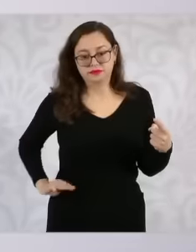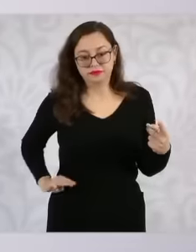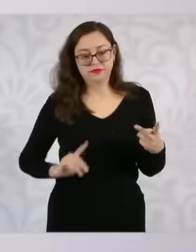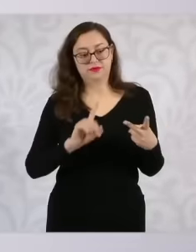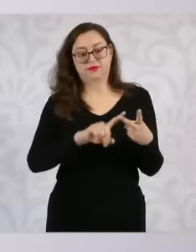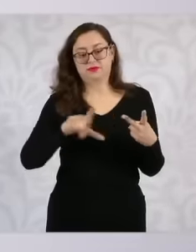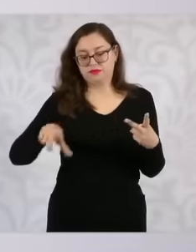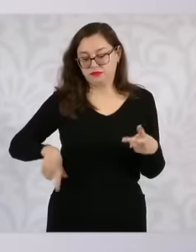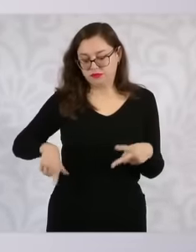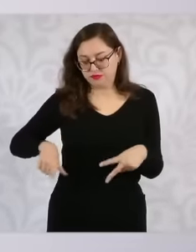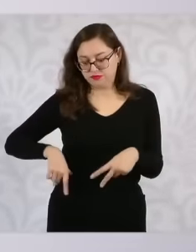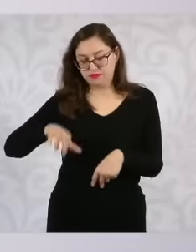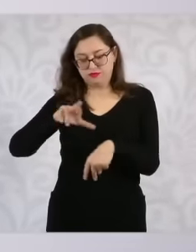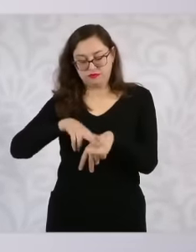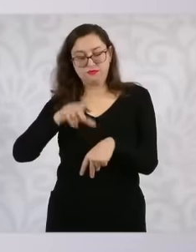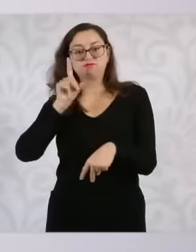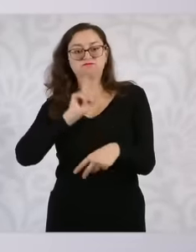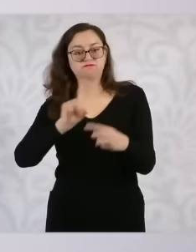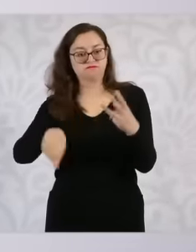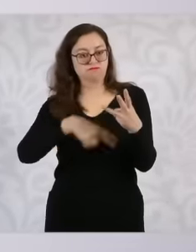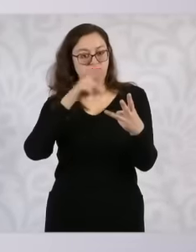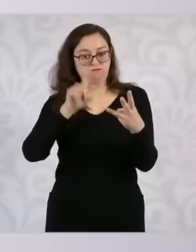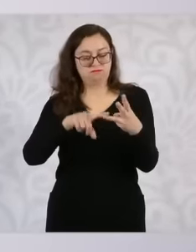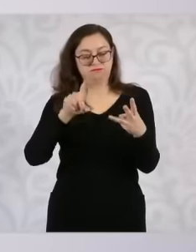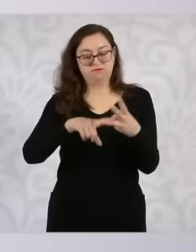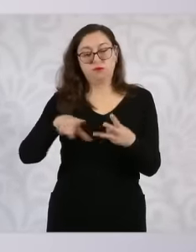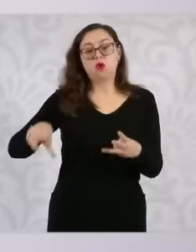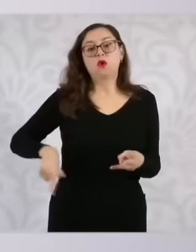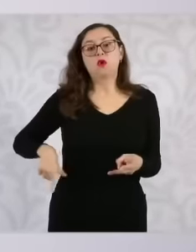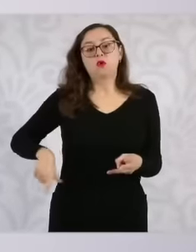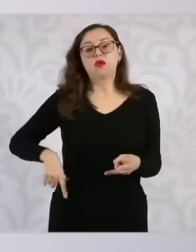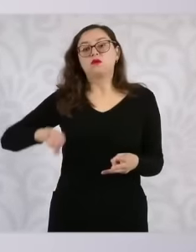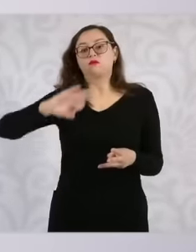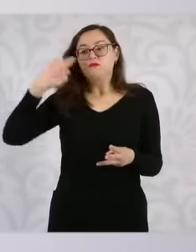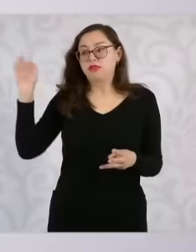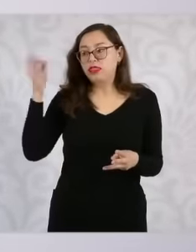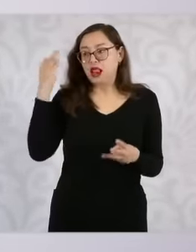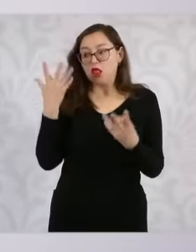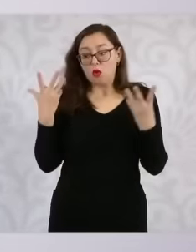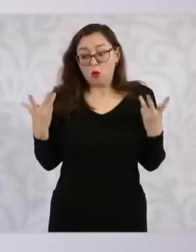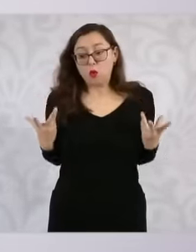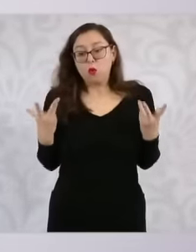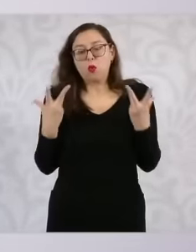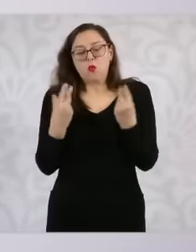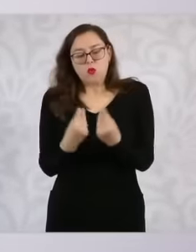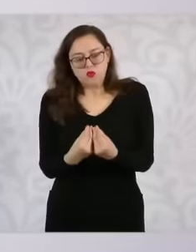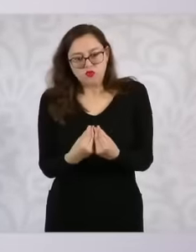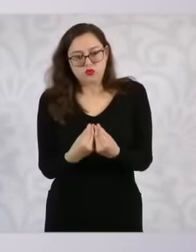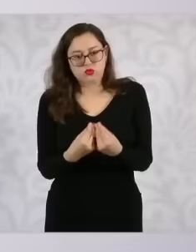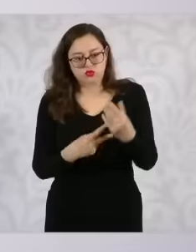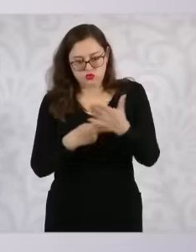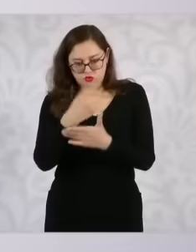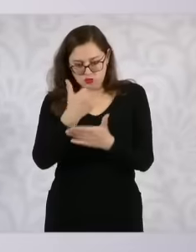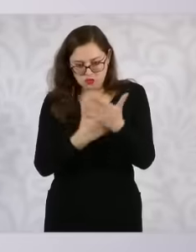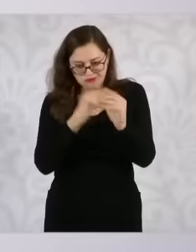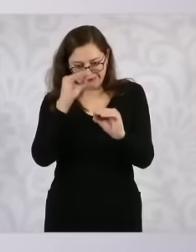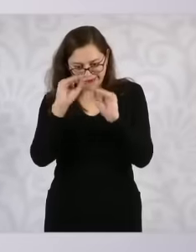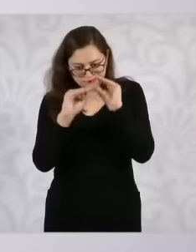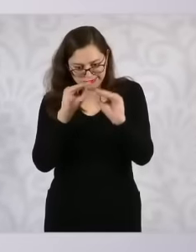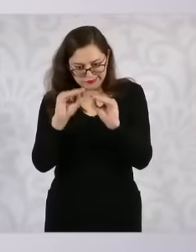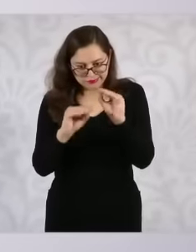Federal government the government of Mexico for what To carry out a project starting in